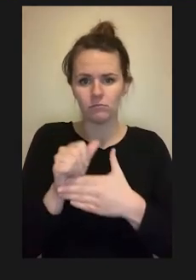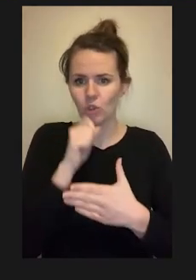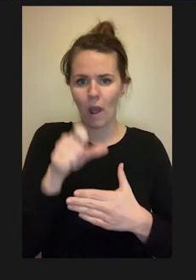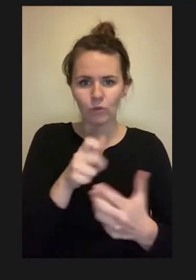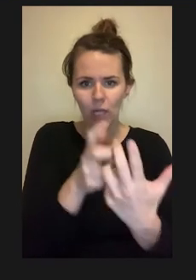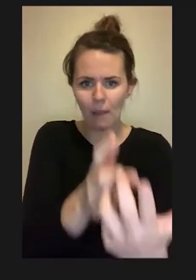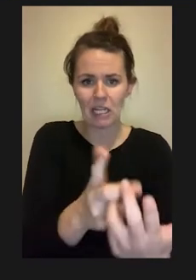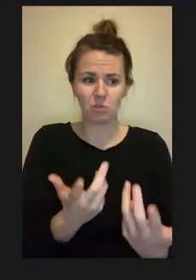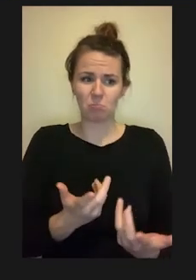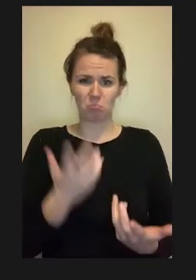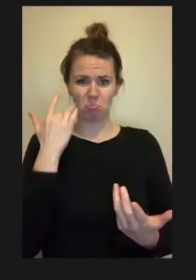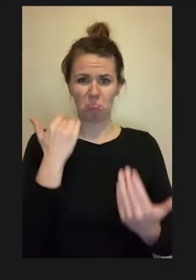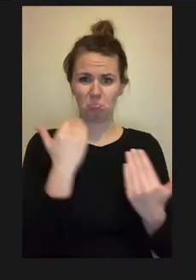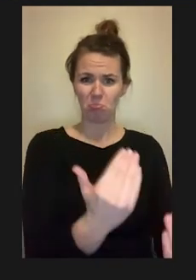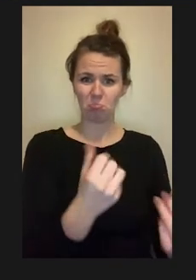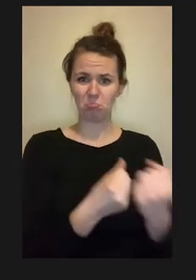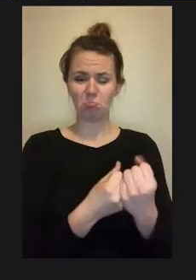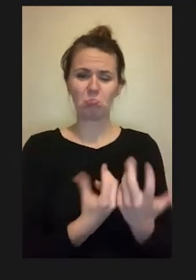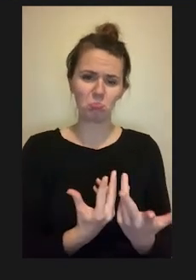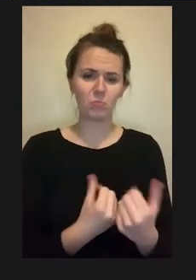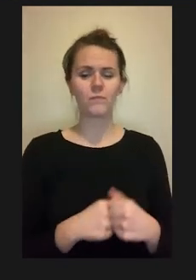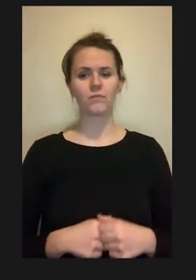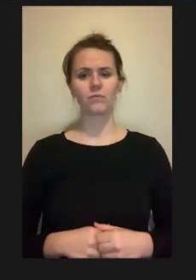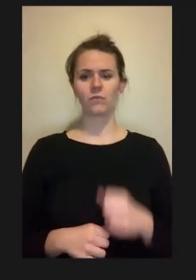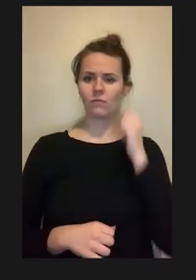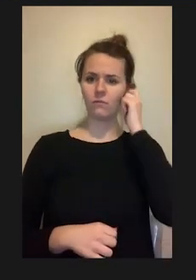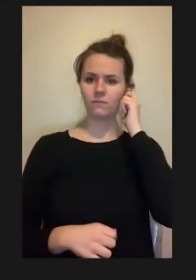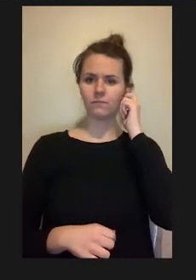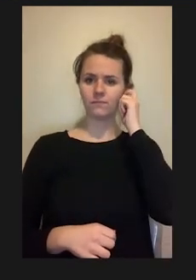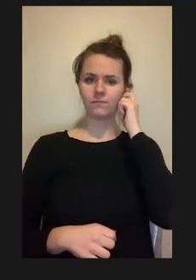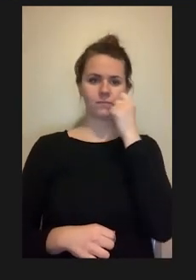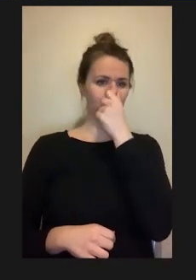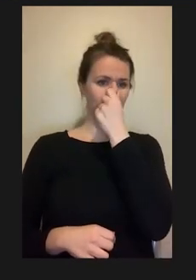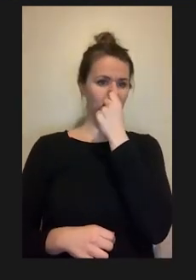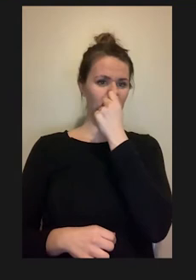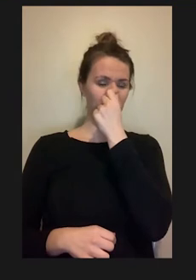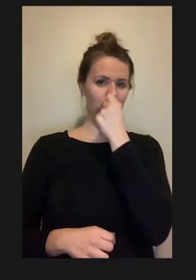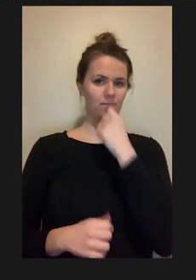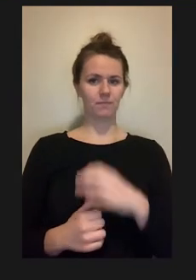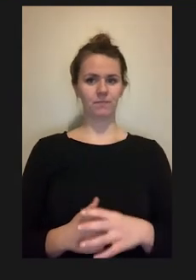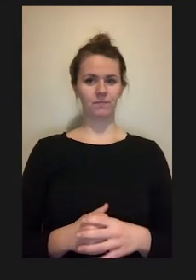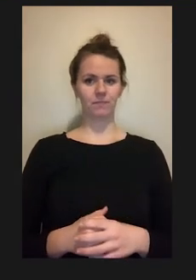So where supplementalsupport for accommodating a student in the lab